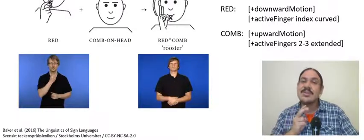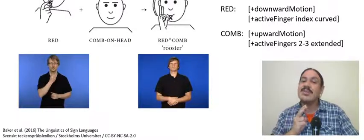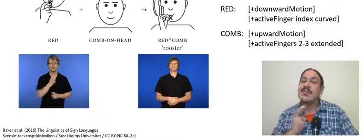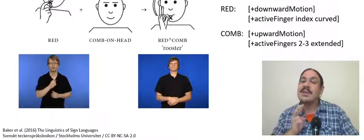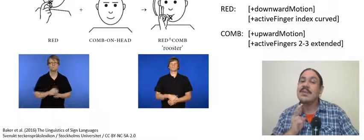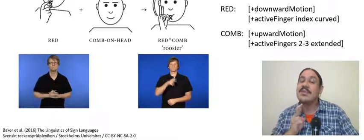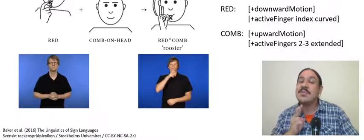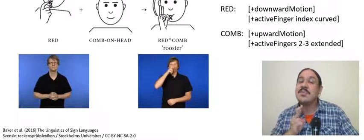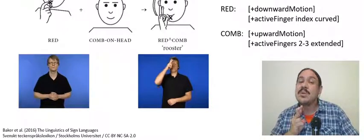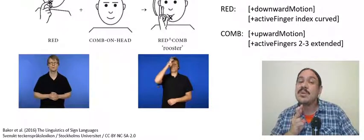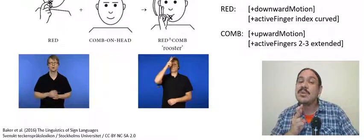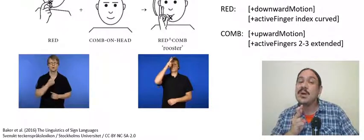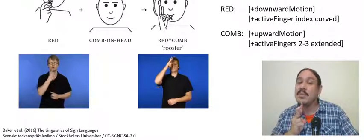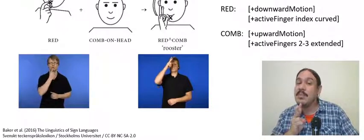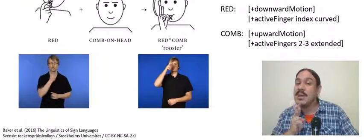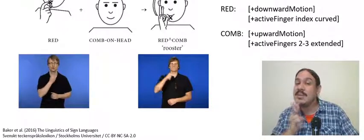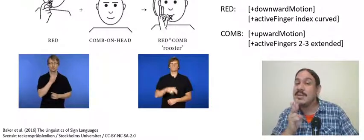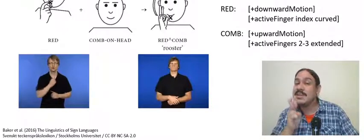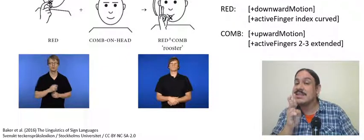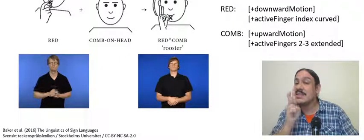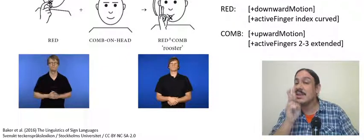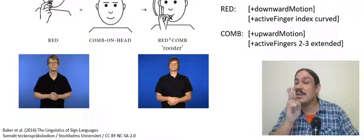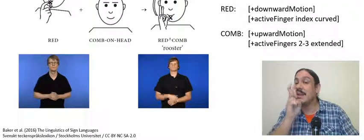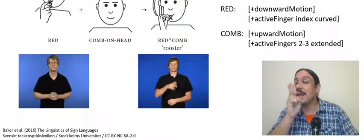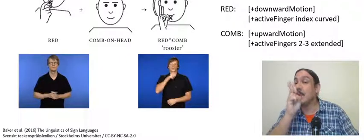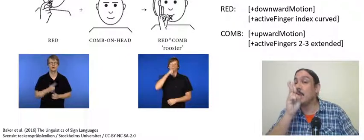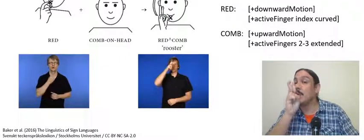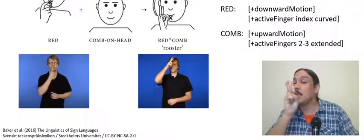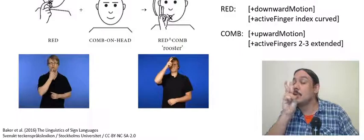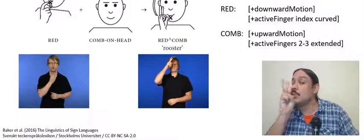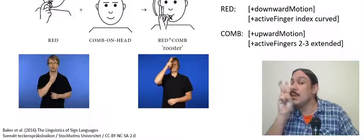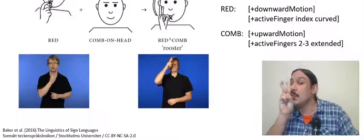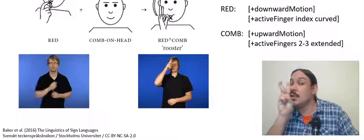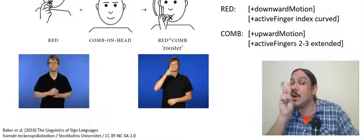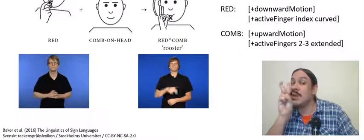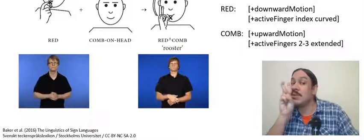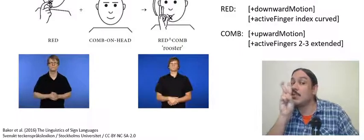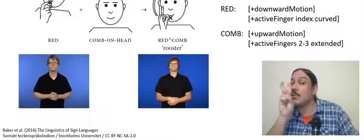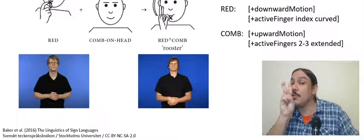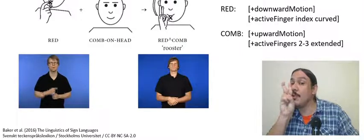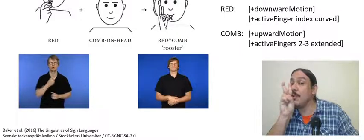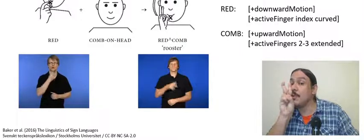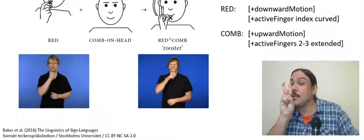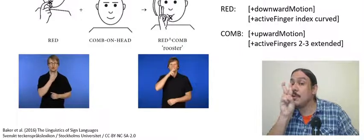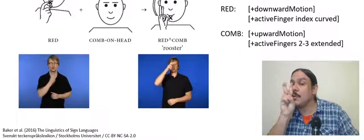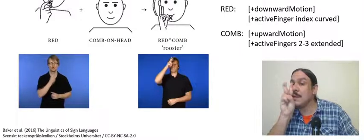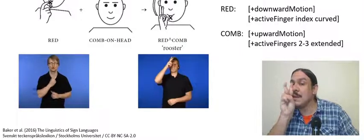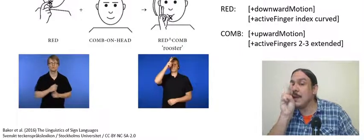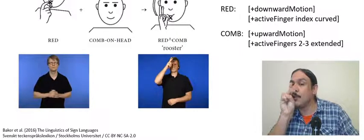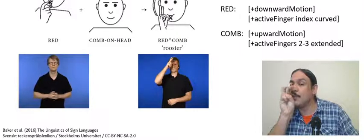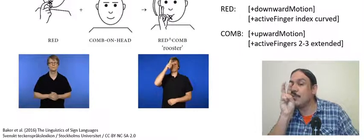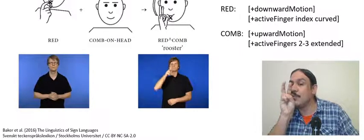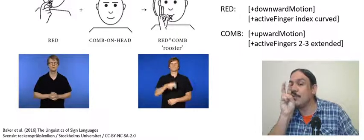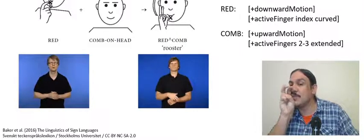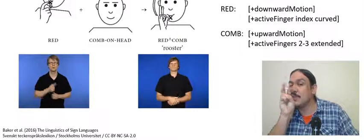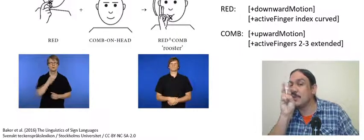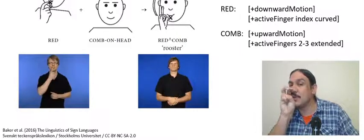and the upward motion of comb you've lost the downward motion